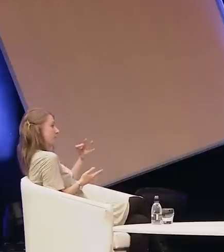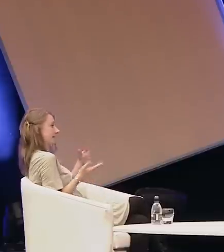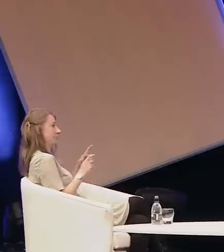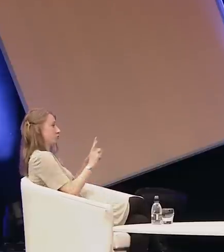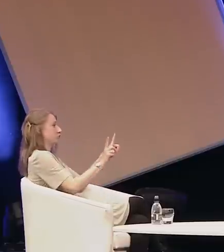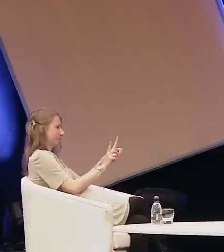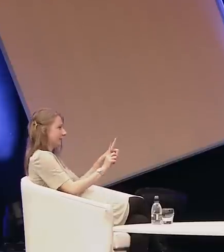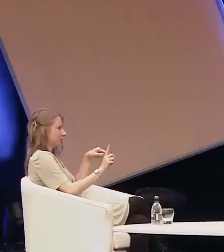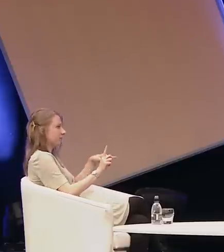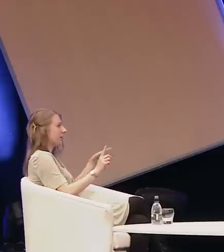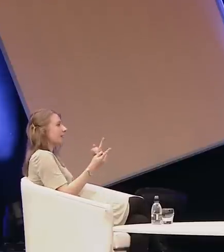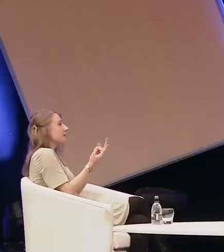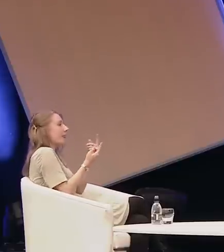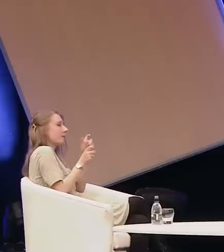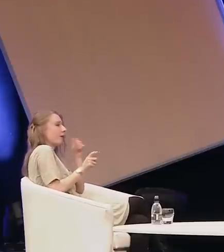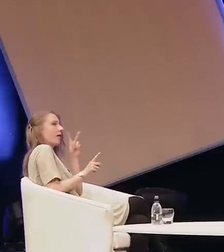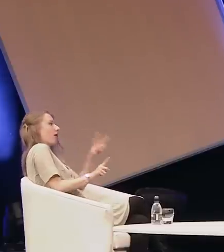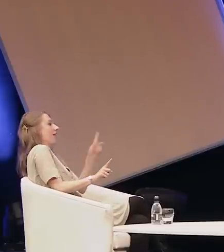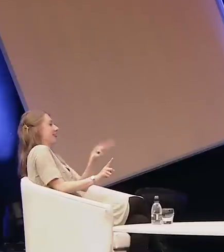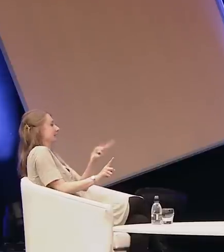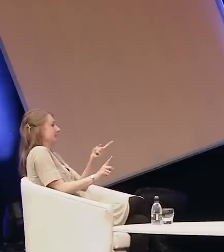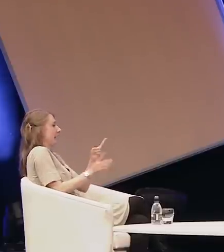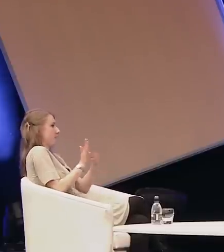something that people can look at as a model of what they should be working towards?"